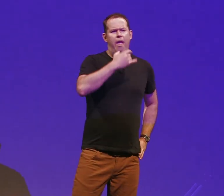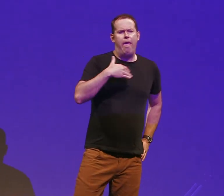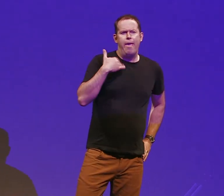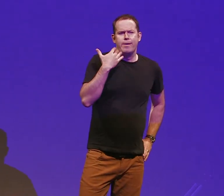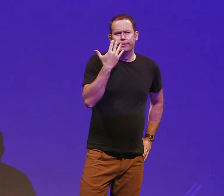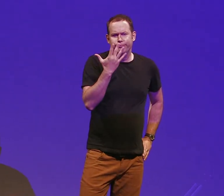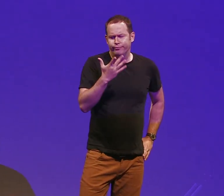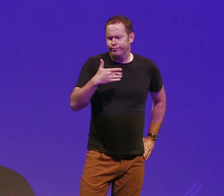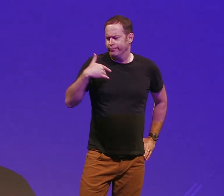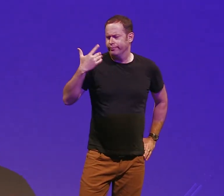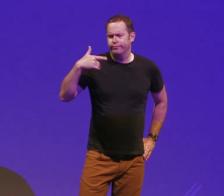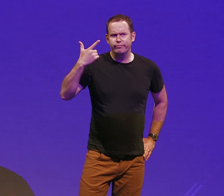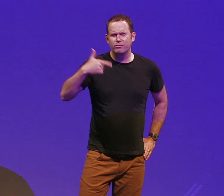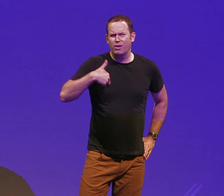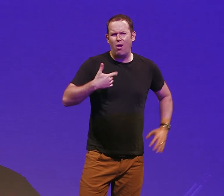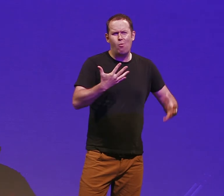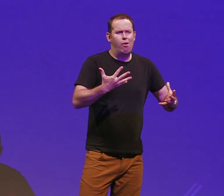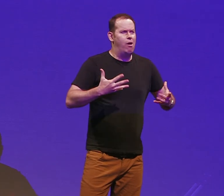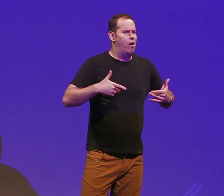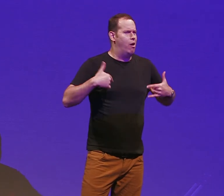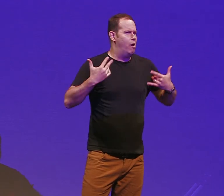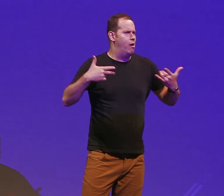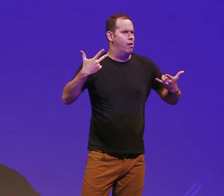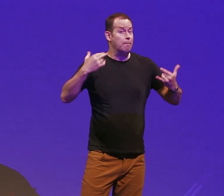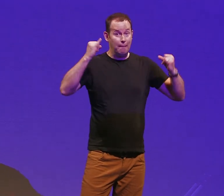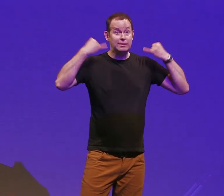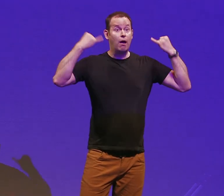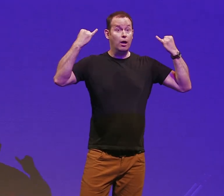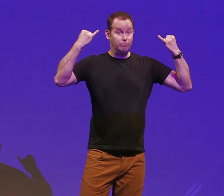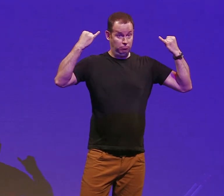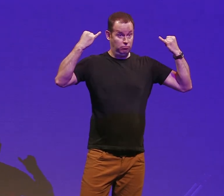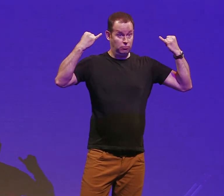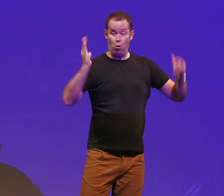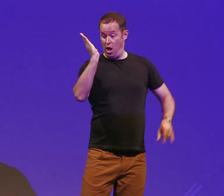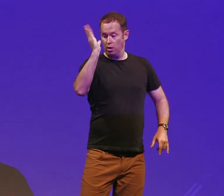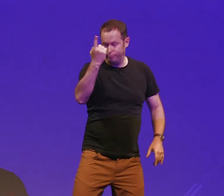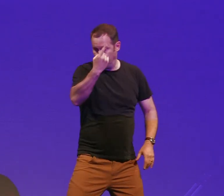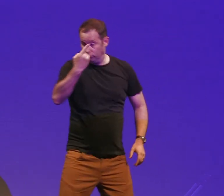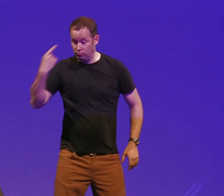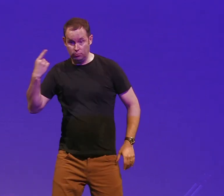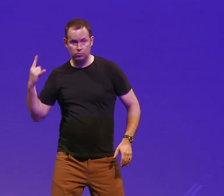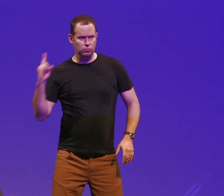ask them what would you like for dinner is it all pasta so the waiter brings